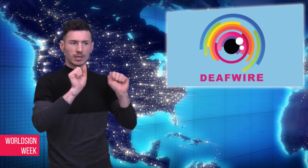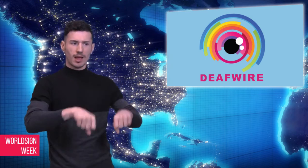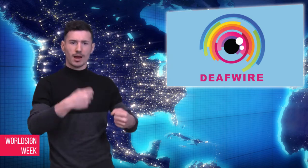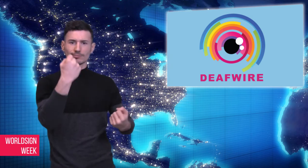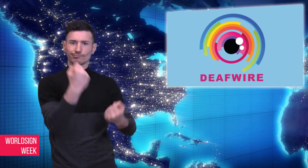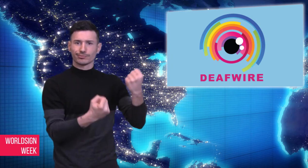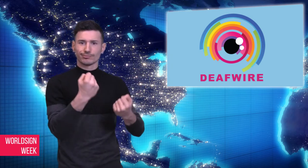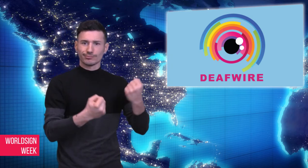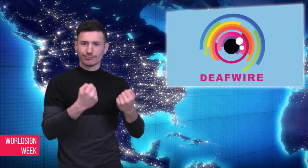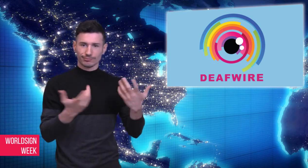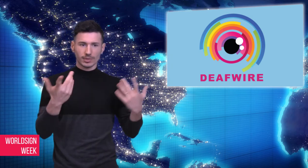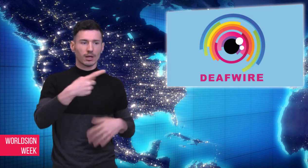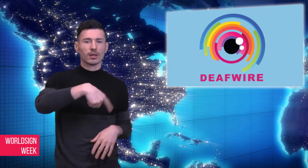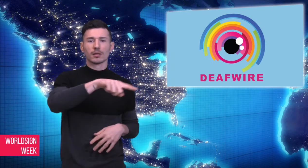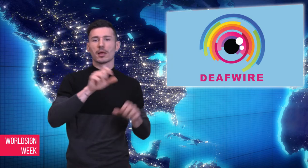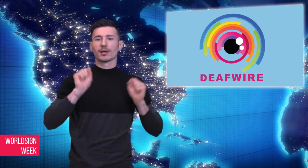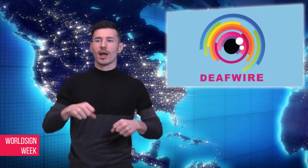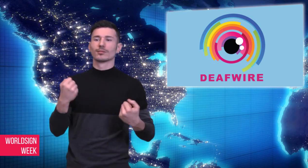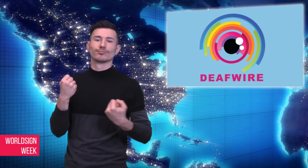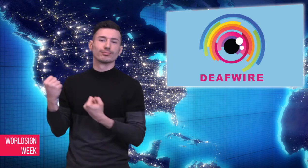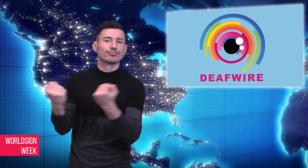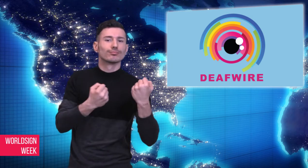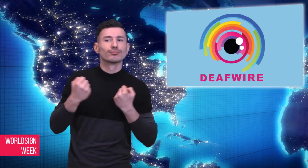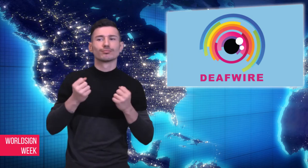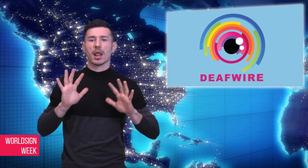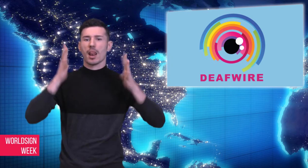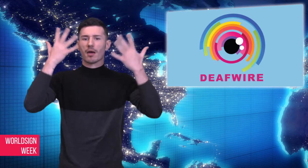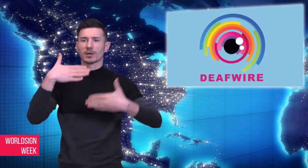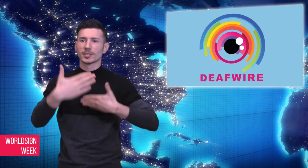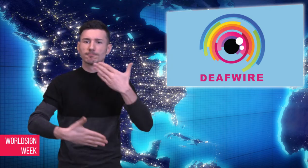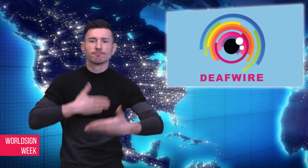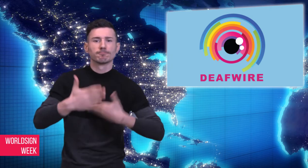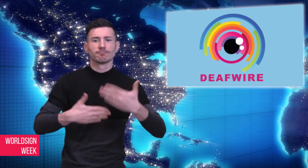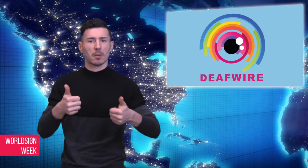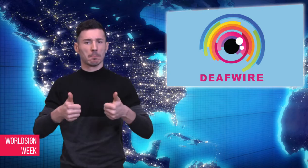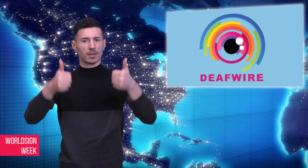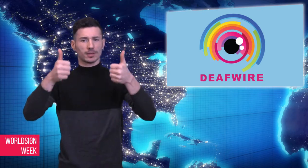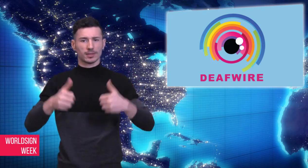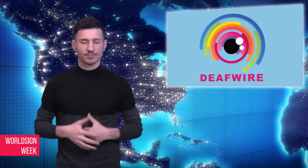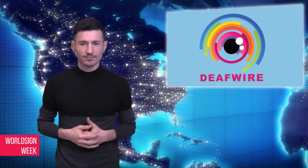drive, they can perform their daily lives more smoothly.